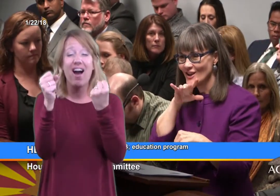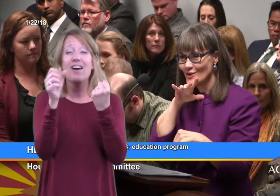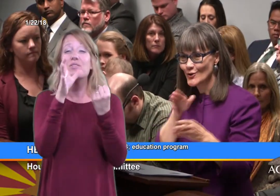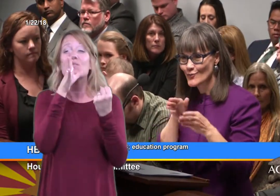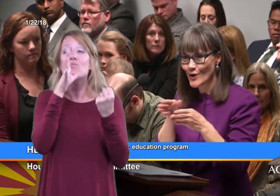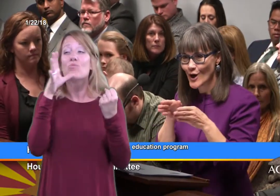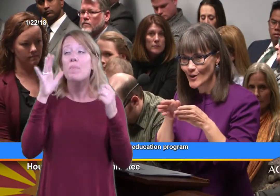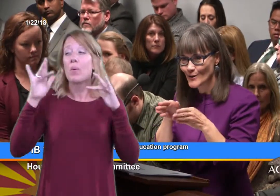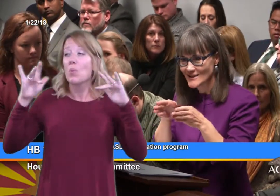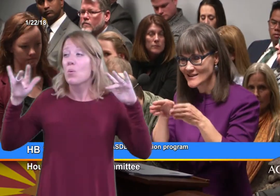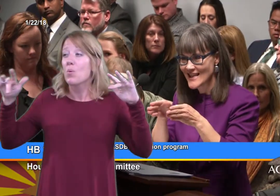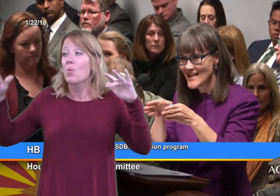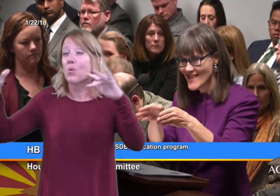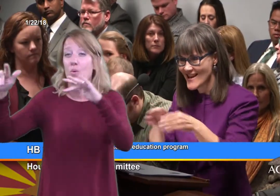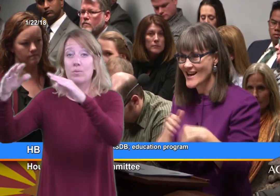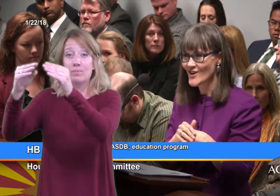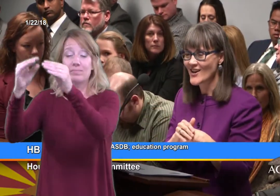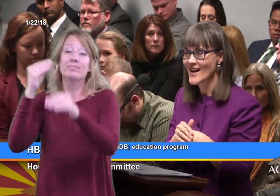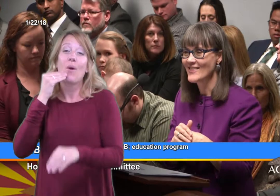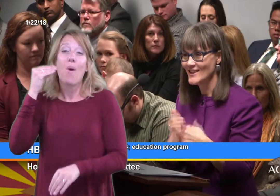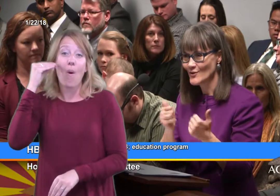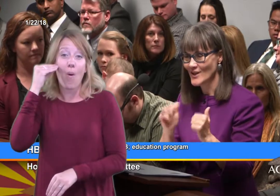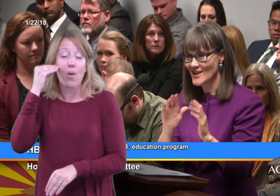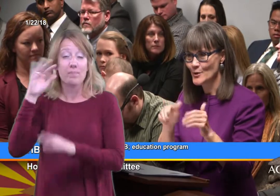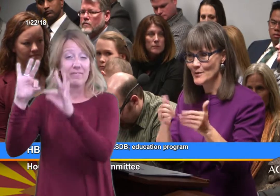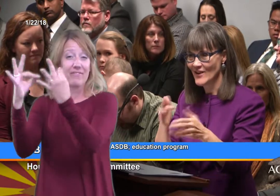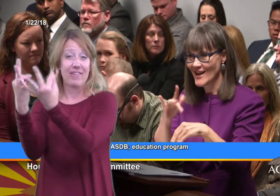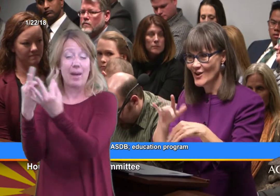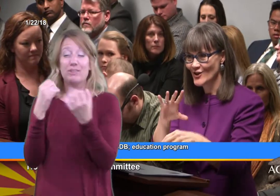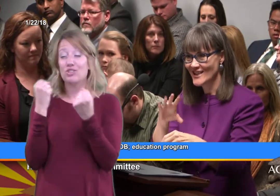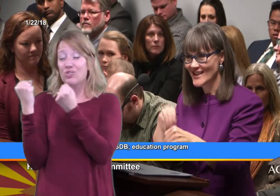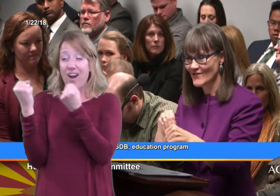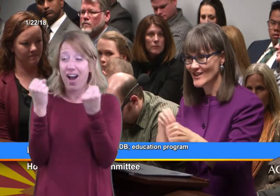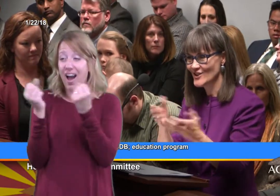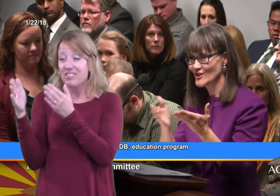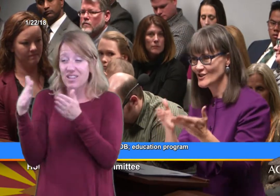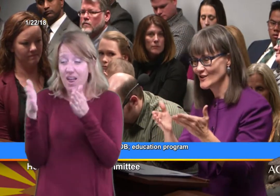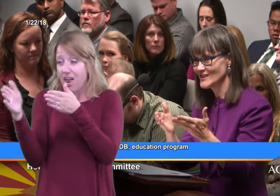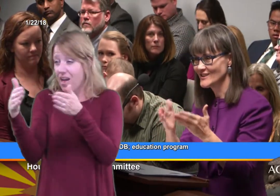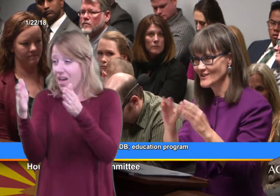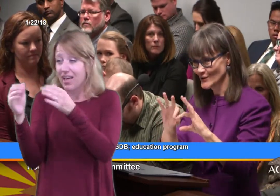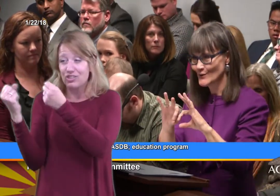on dirt roads getting there, and then trying to provide early intervention services